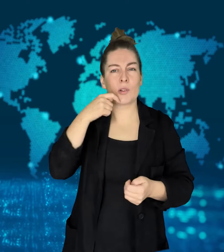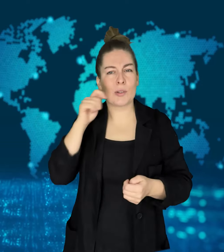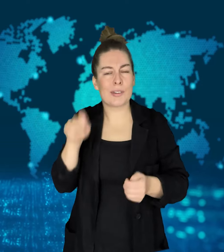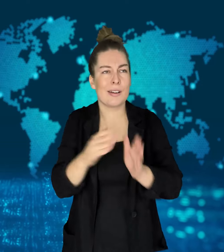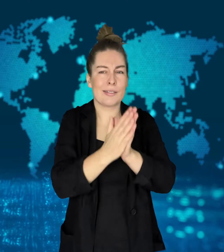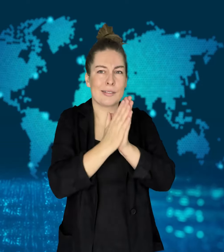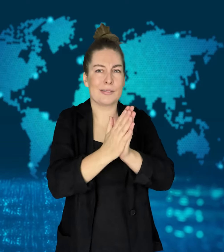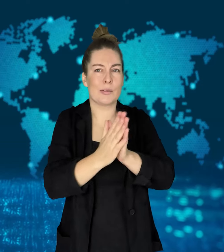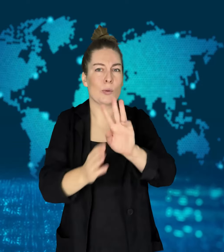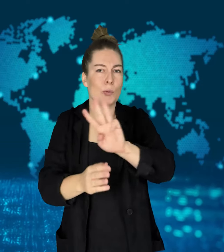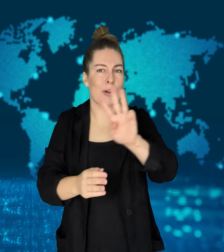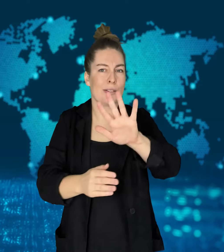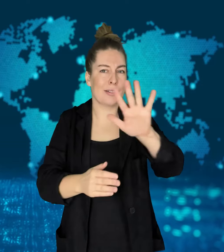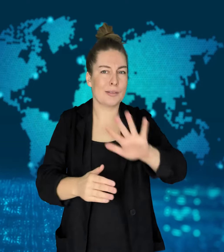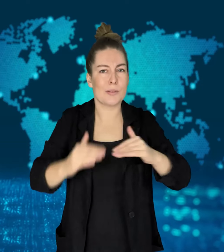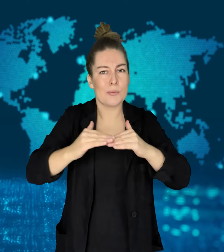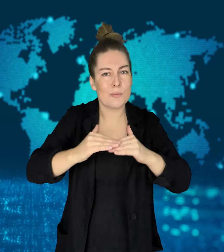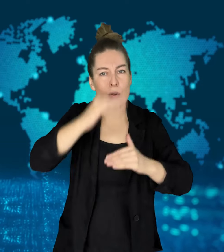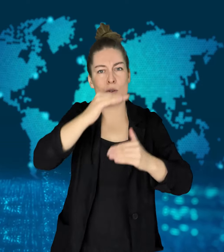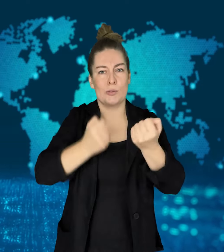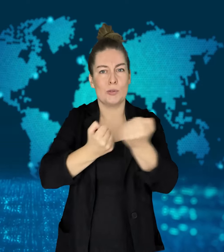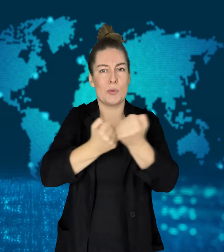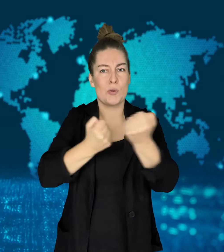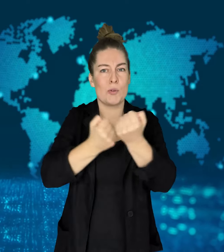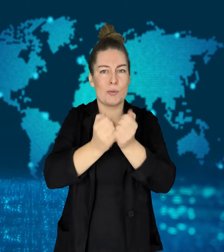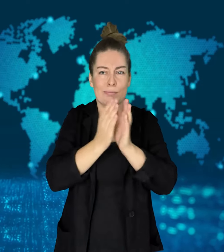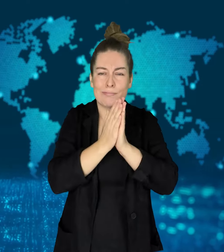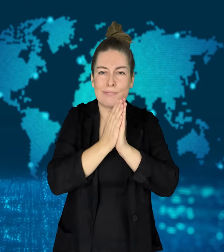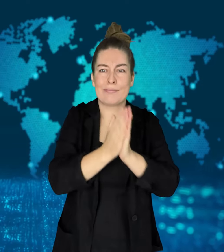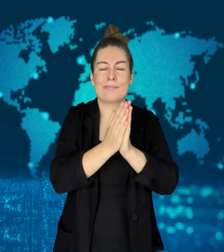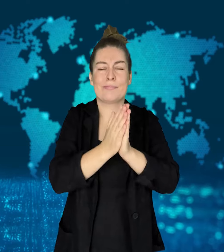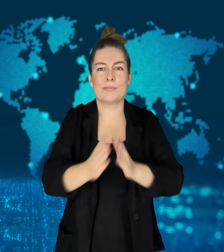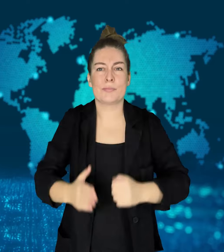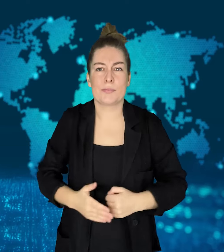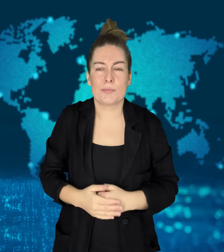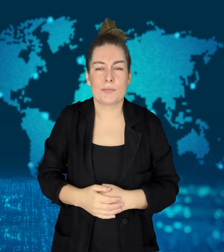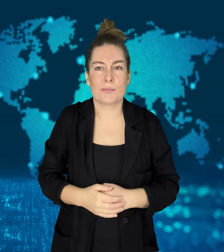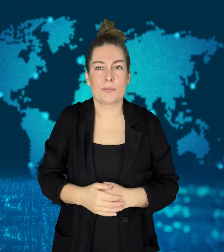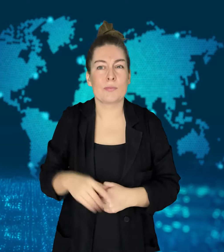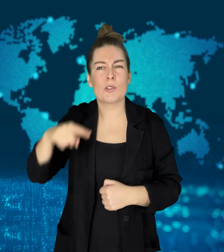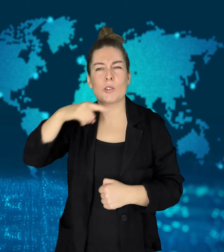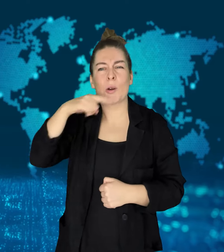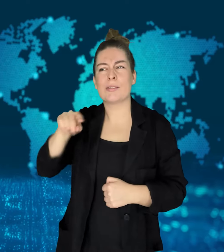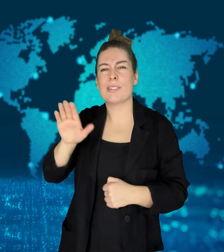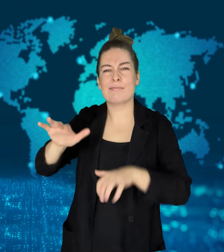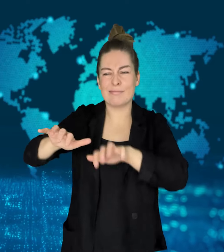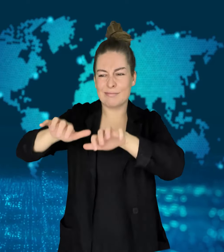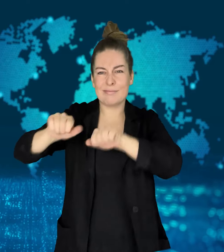A group in Crimea, a region occupied by Russia, says it is at